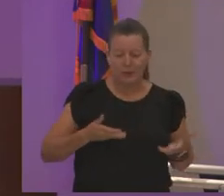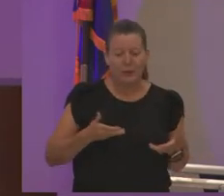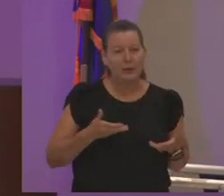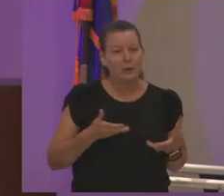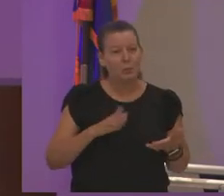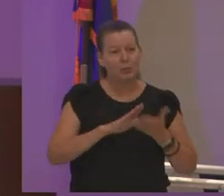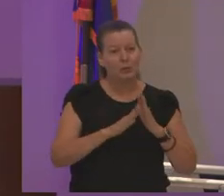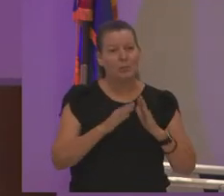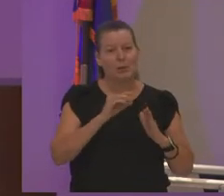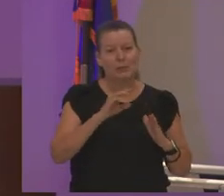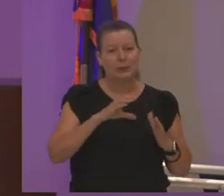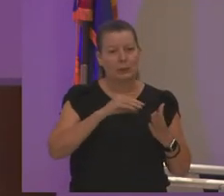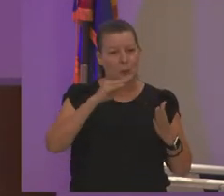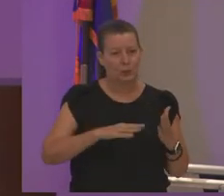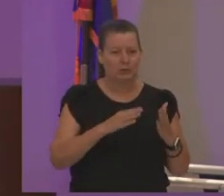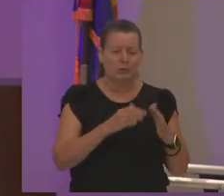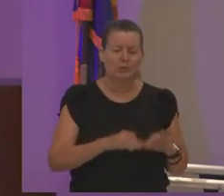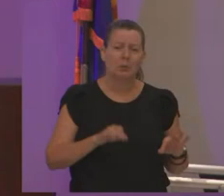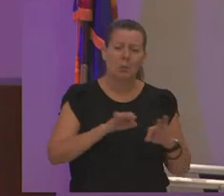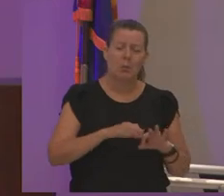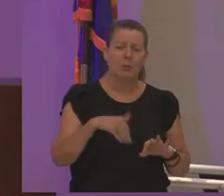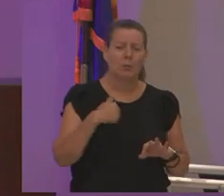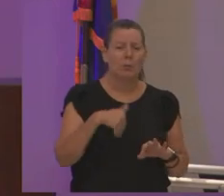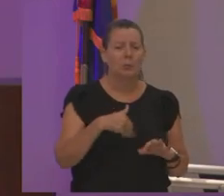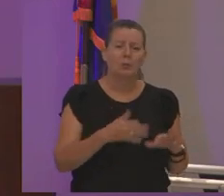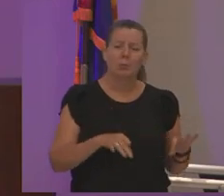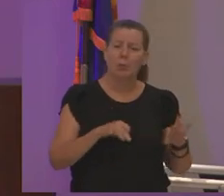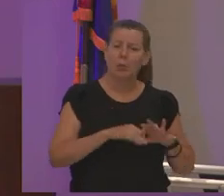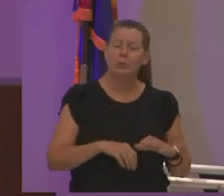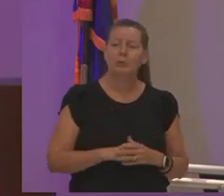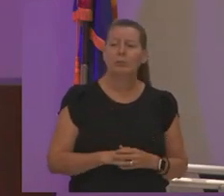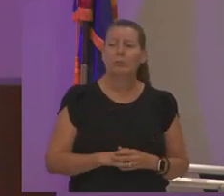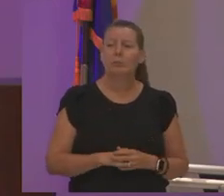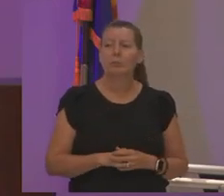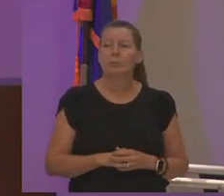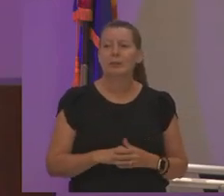so important so important i was going to tell you some other stories but you